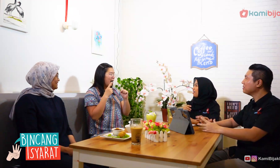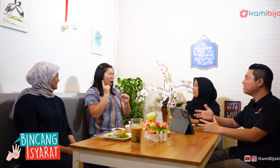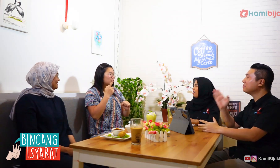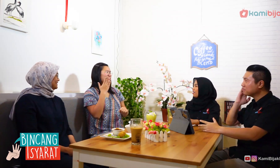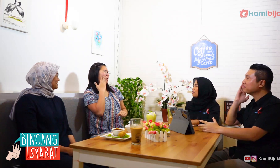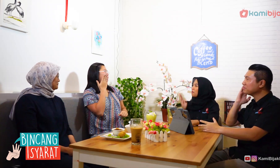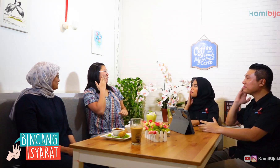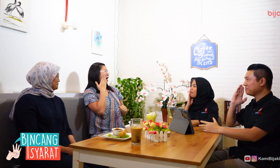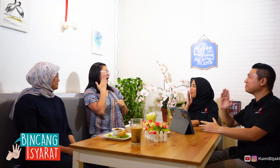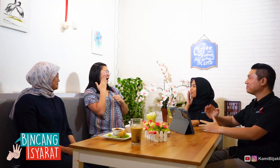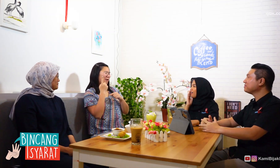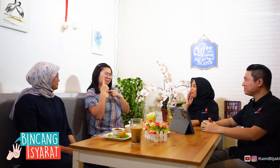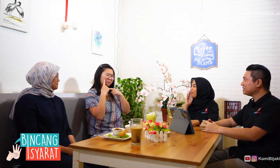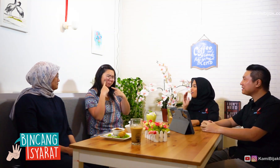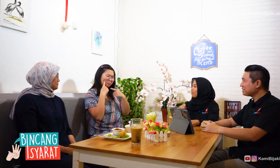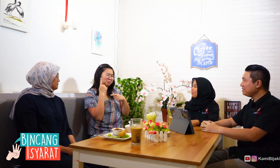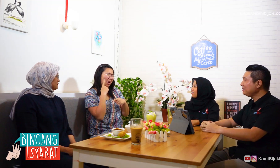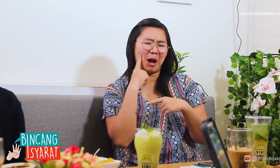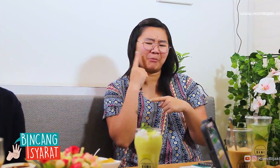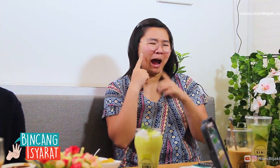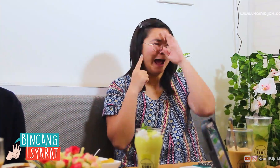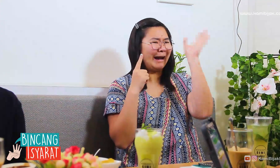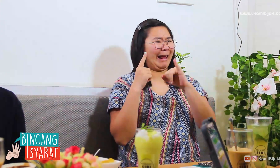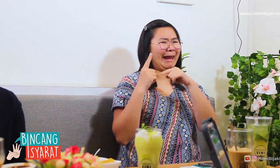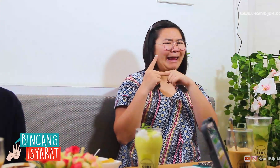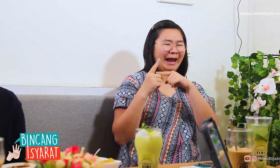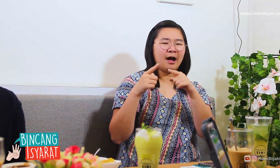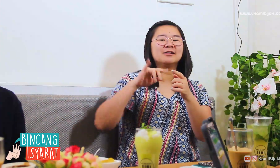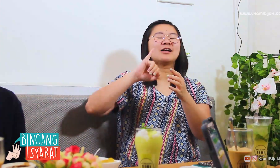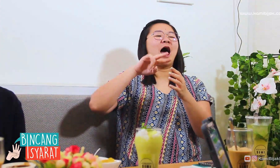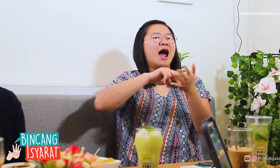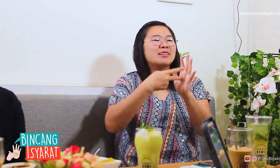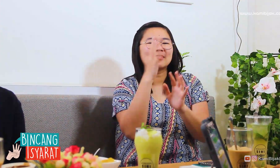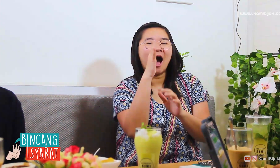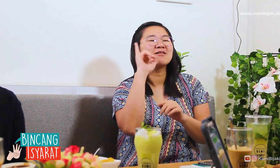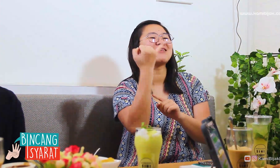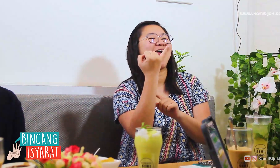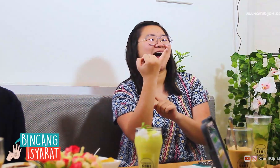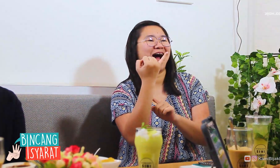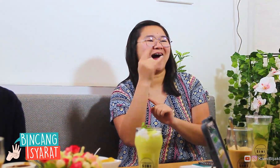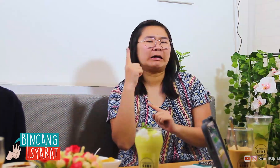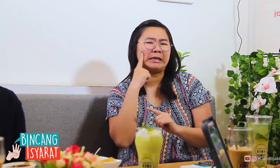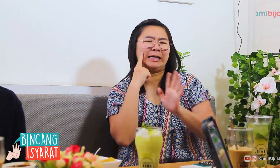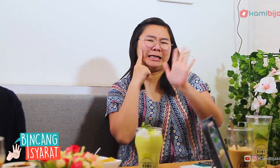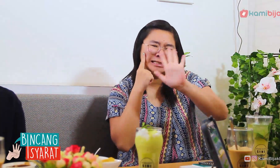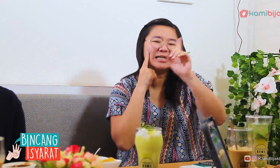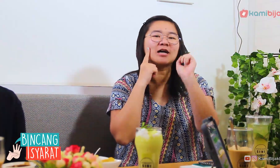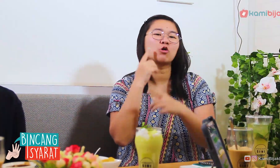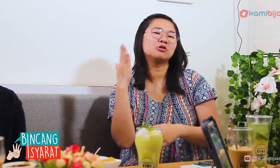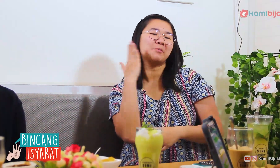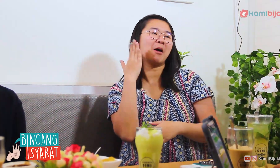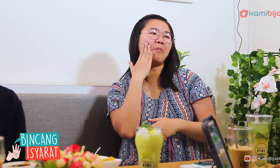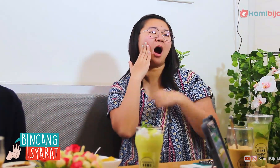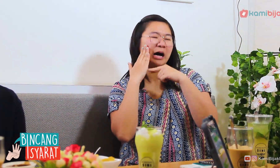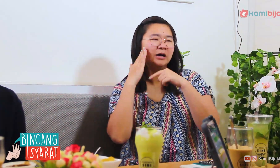In here, learn the right sign languages like this, not other hand movements like that.